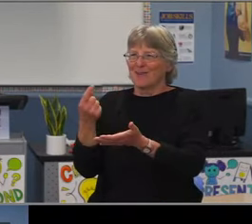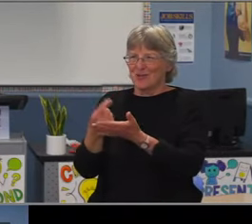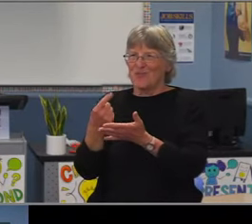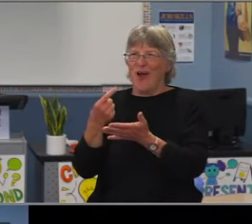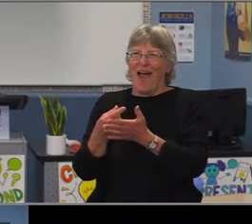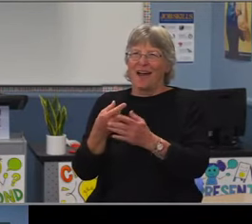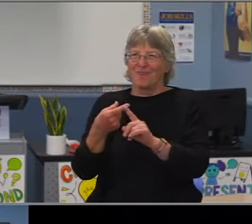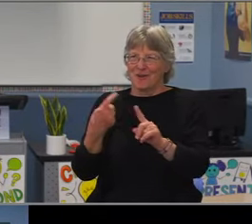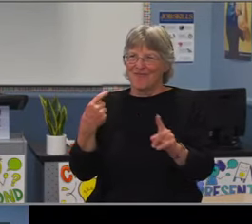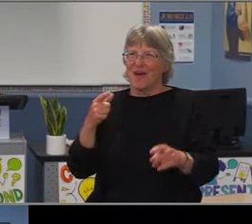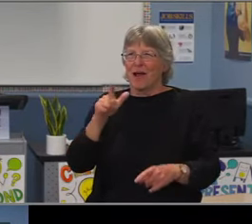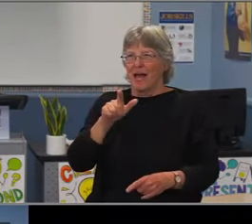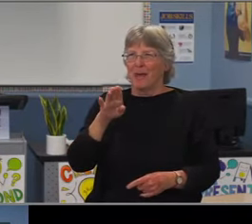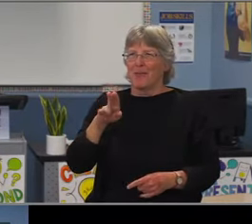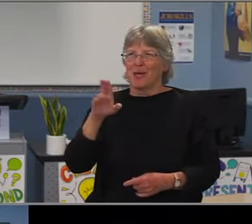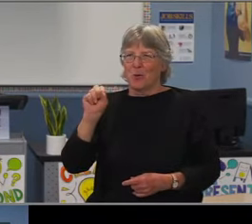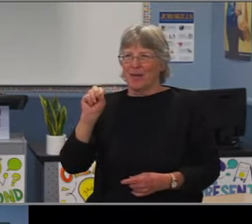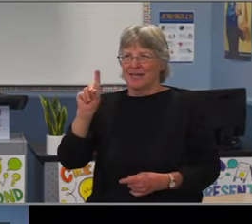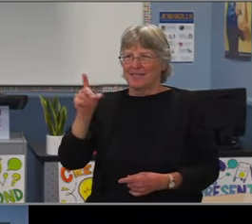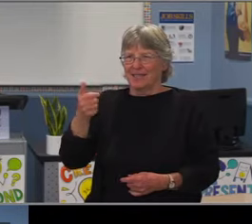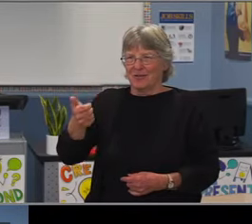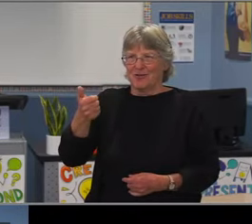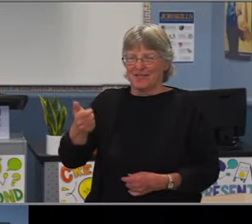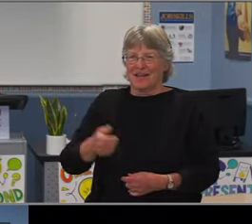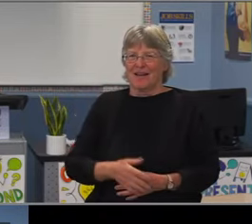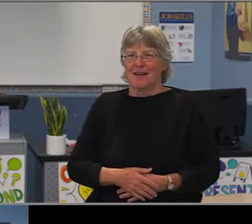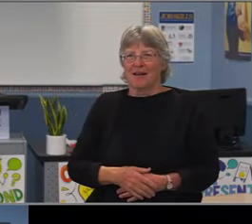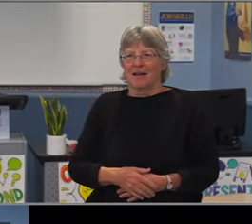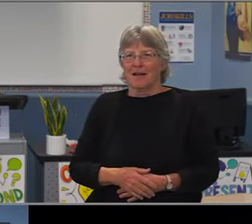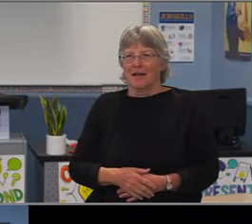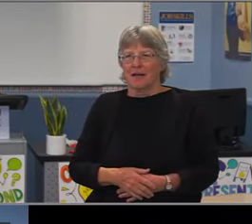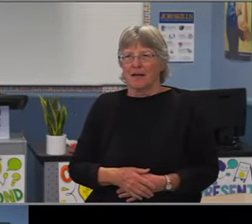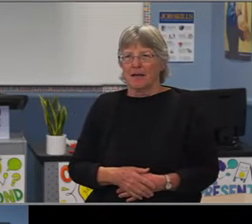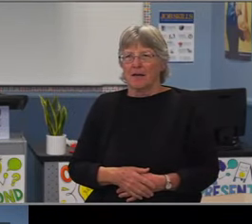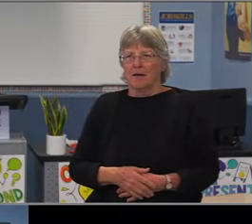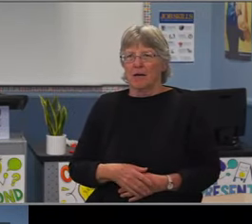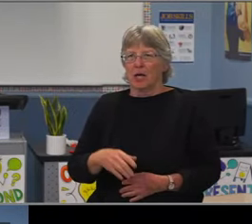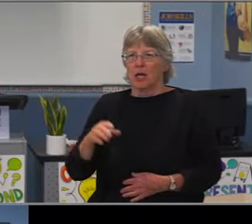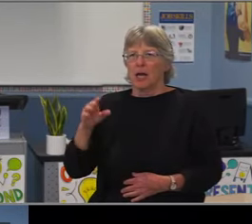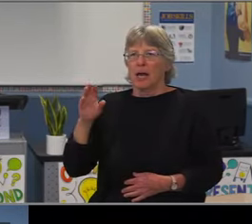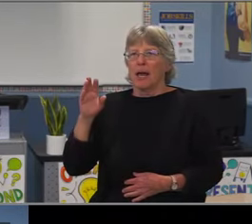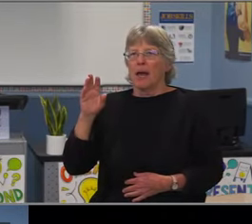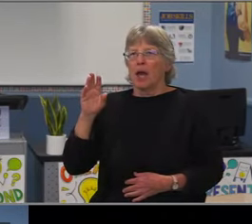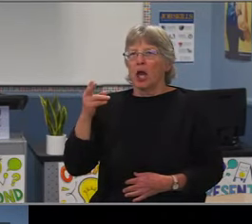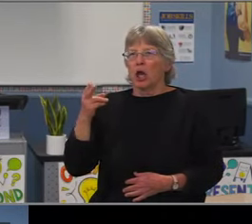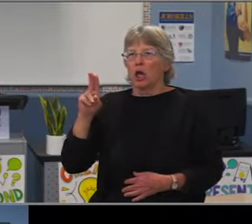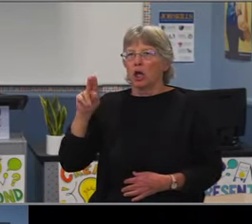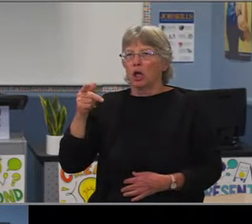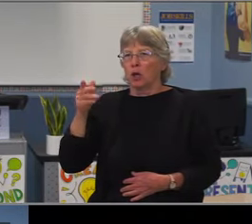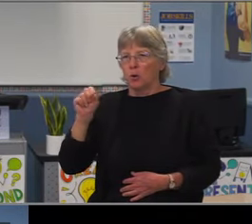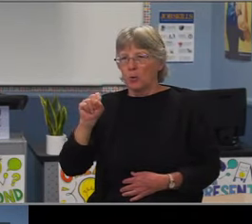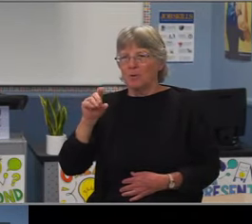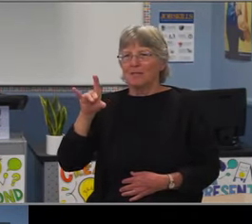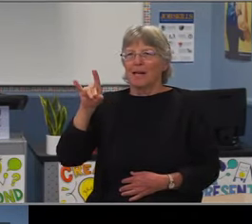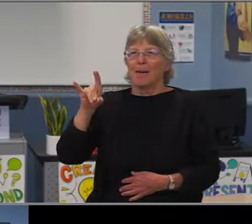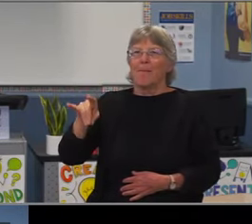These programs serve as an excellent example of foundation for equity among students of color.